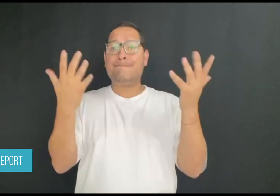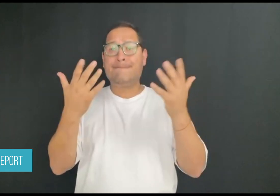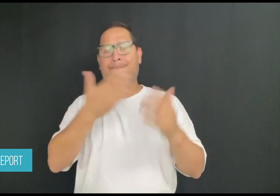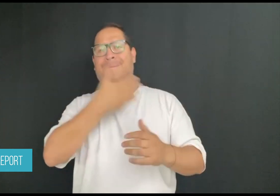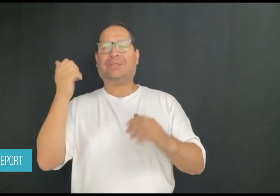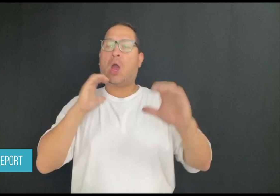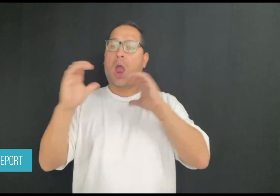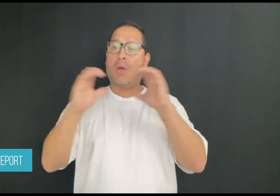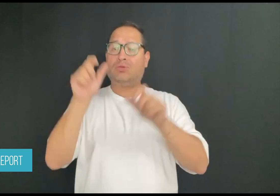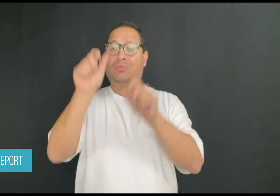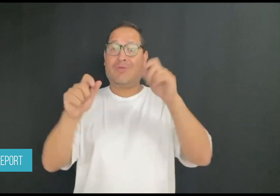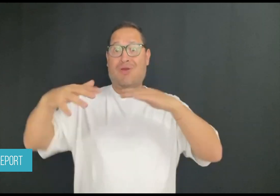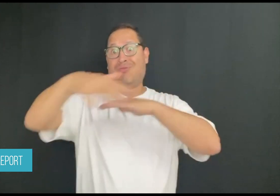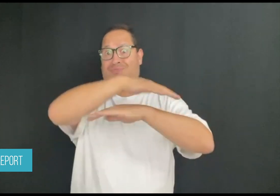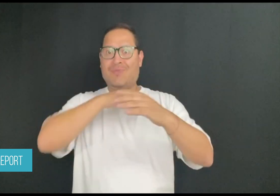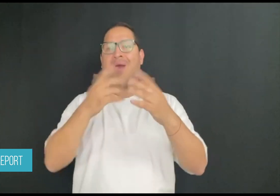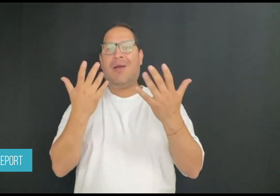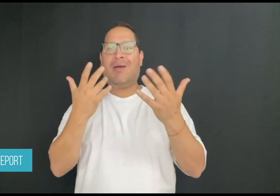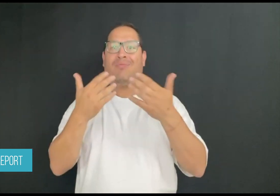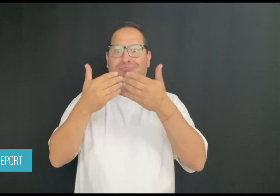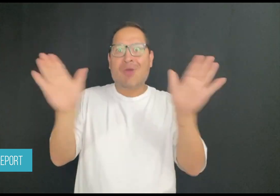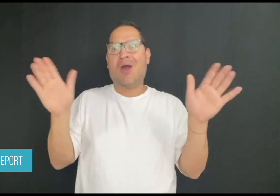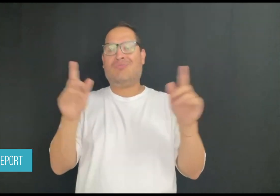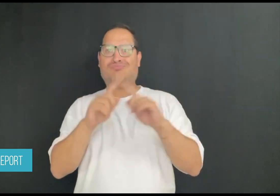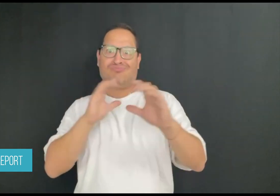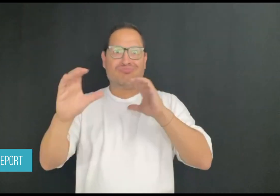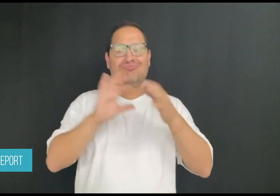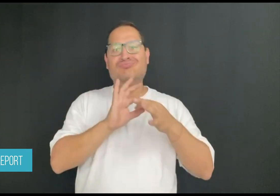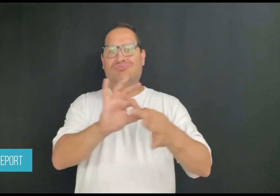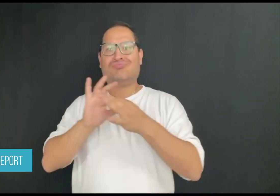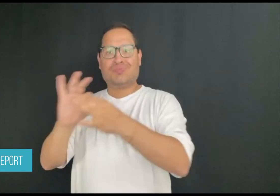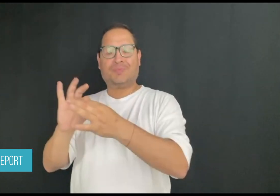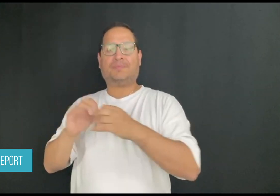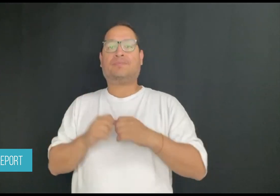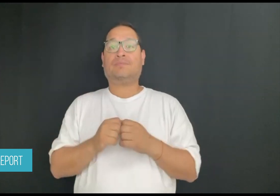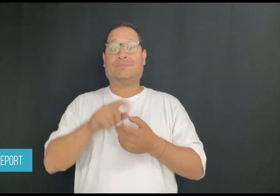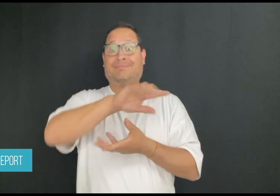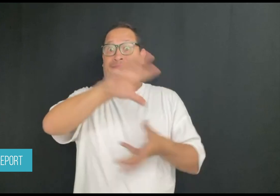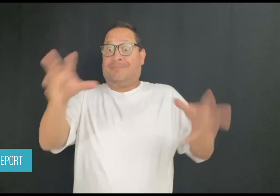accessibility. Altogether, there are around 85 people